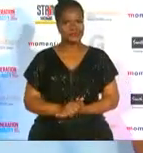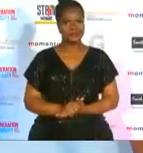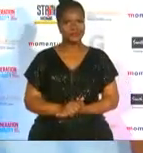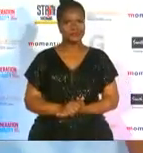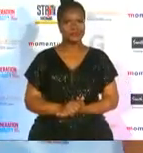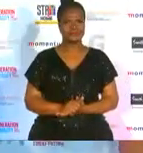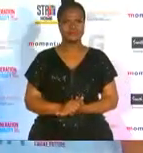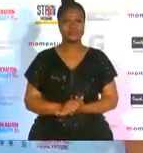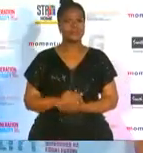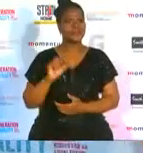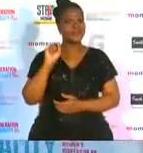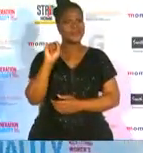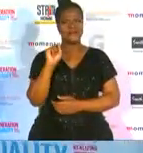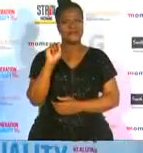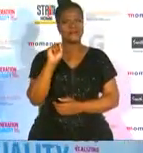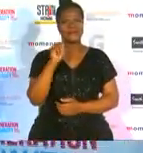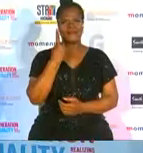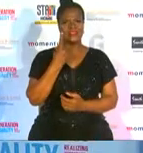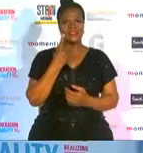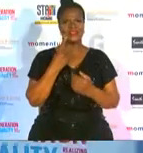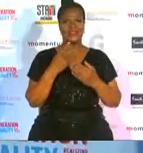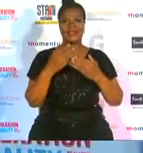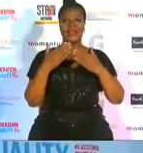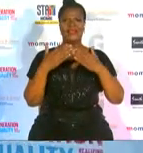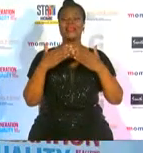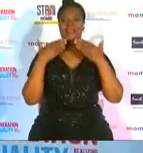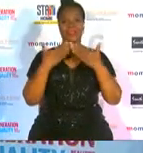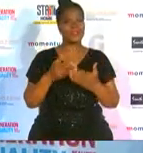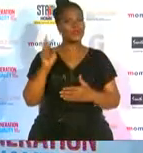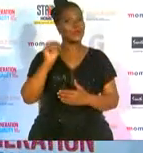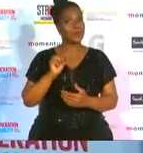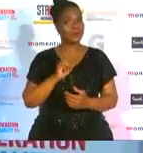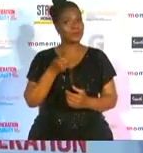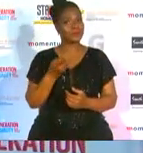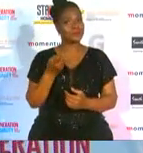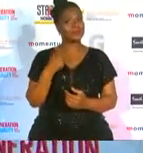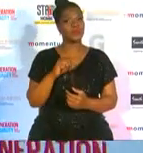so firstly i'd like to say a very big thank you to momentum and g sport for giving us a woman an opportunity to be